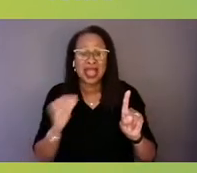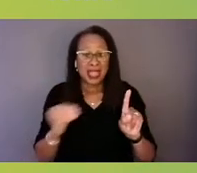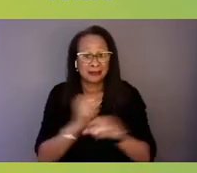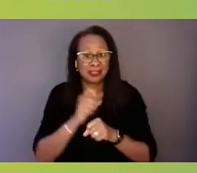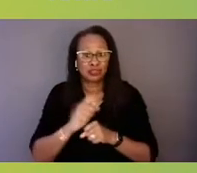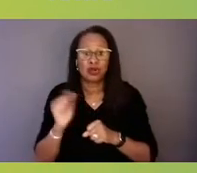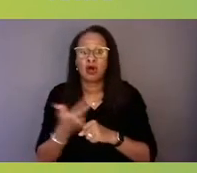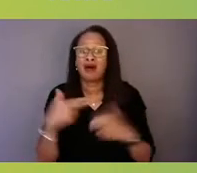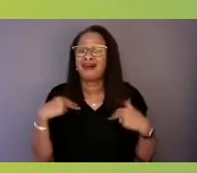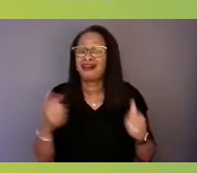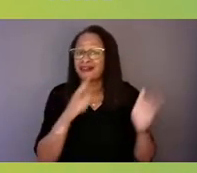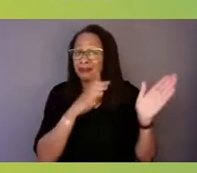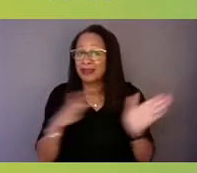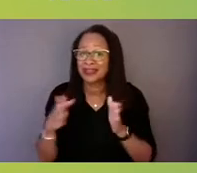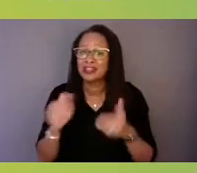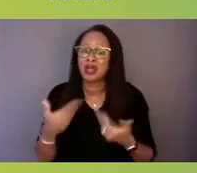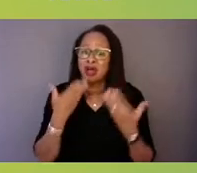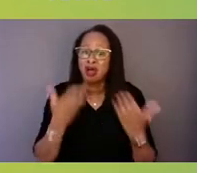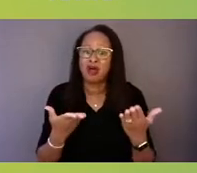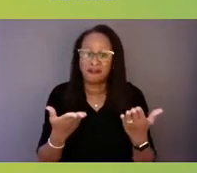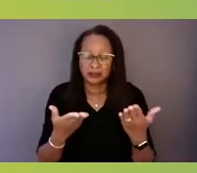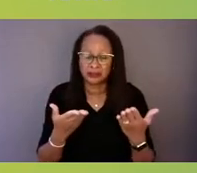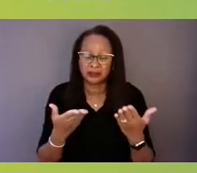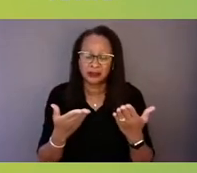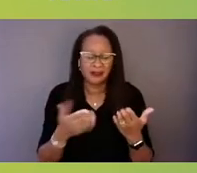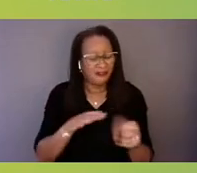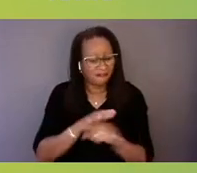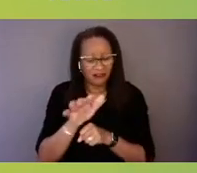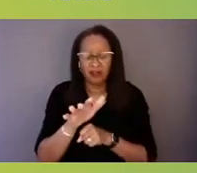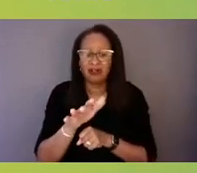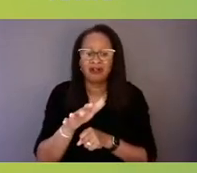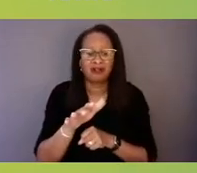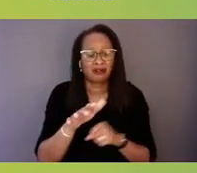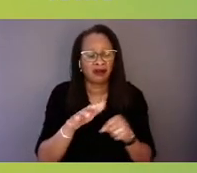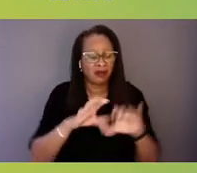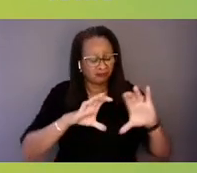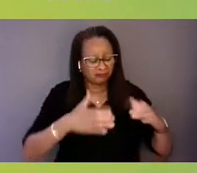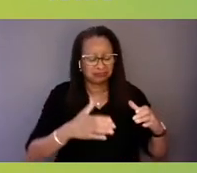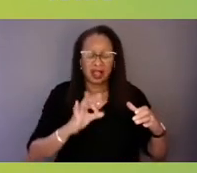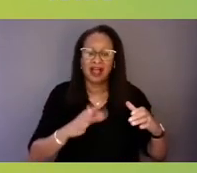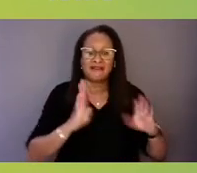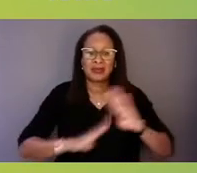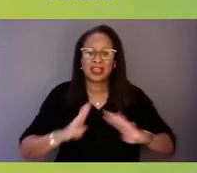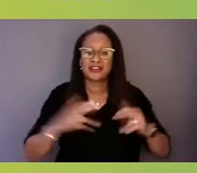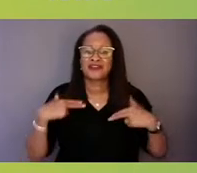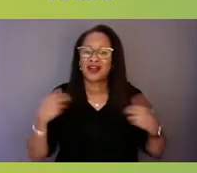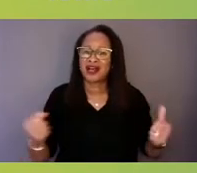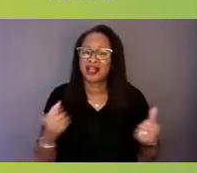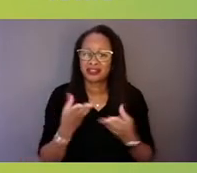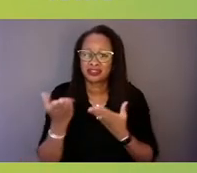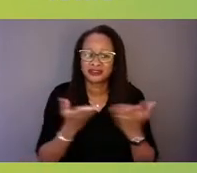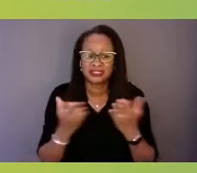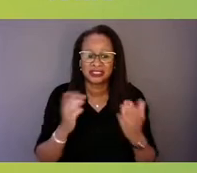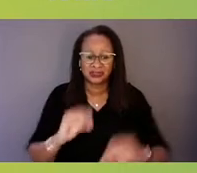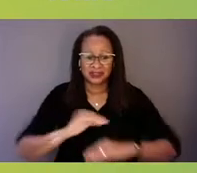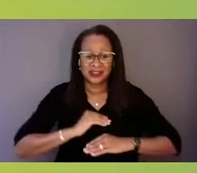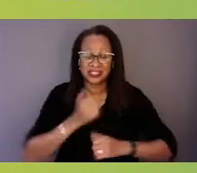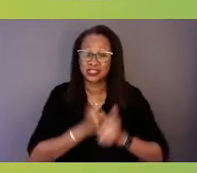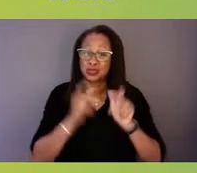offer a robust suite of behavioral health services so that we can meet people's needs. And so, just as 988 is an opportunity,